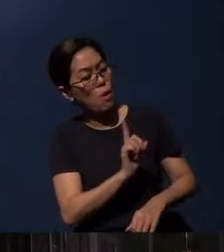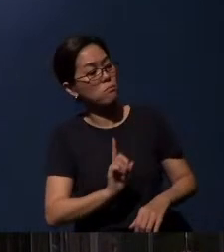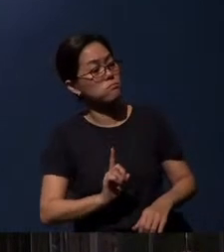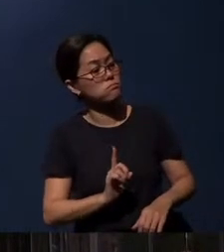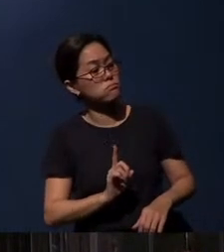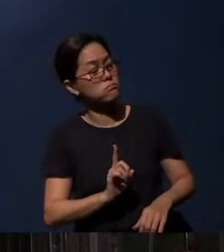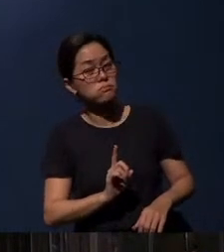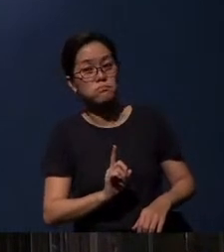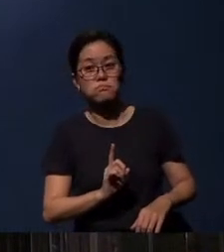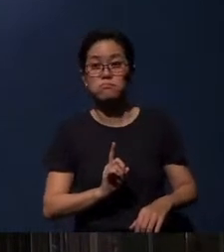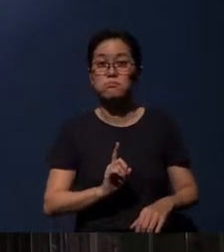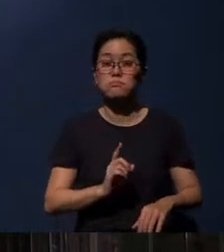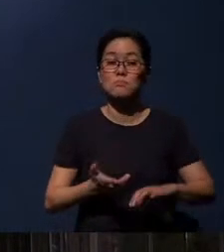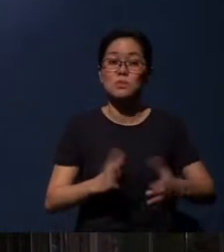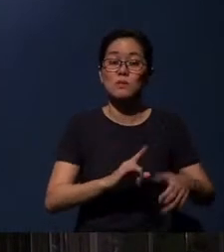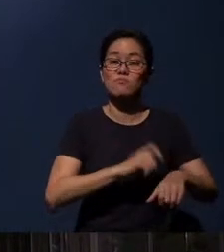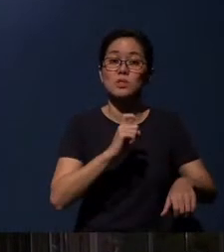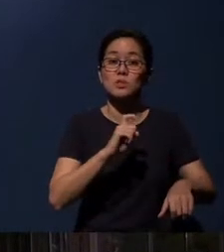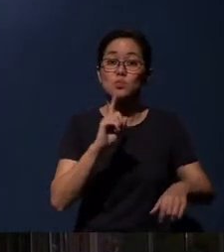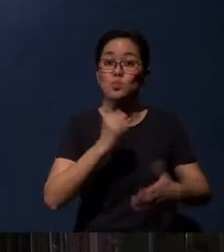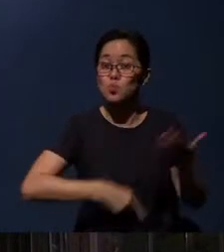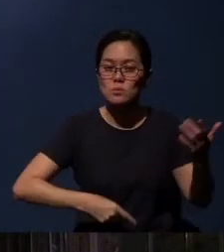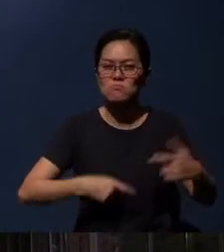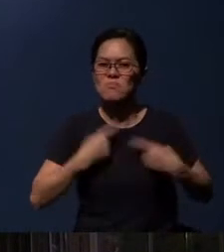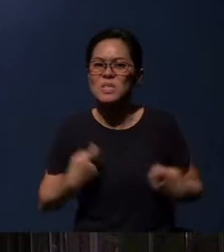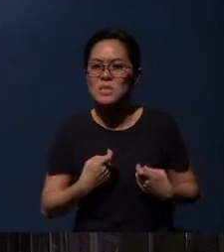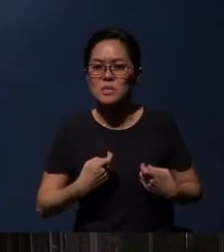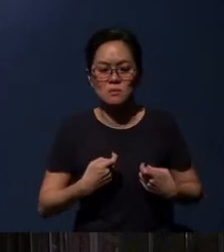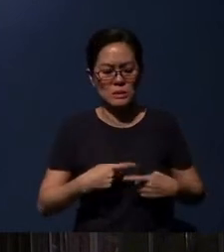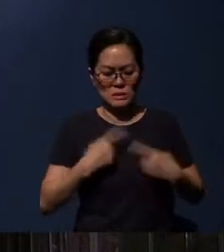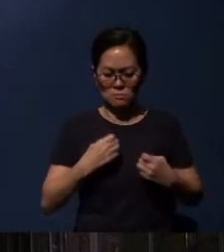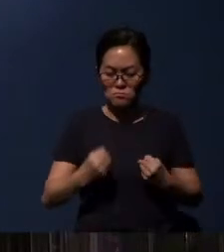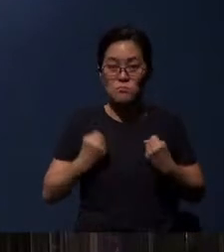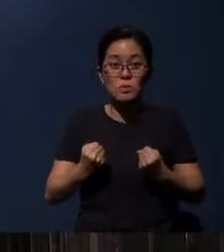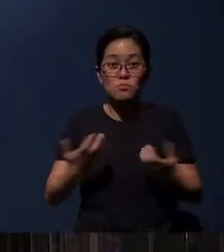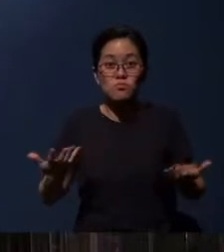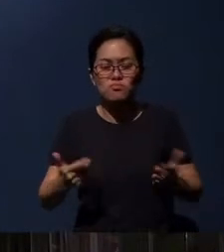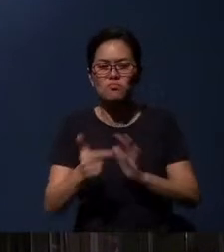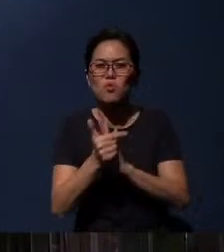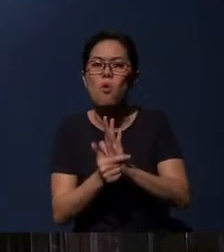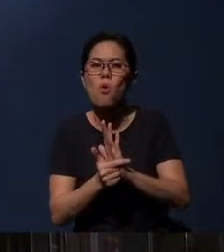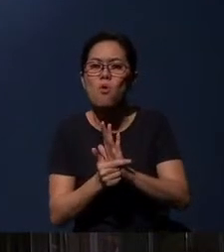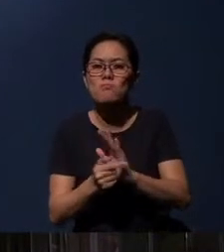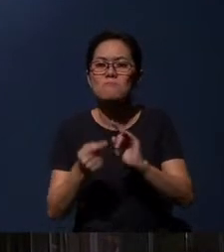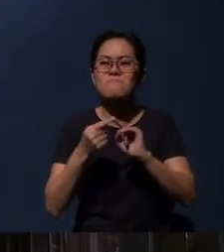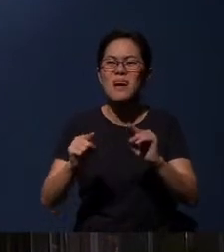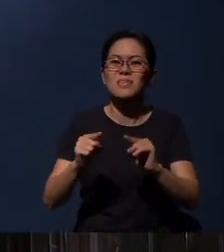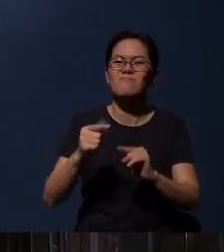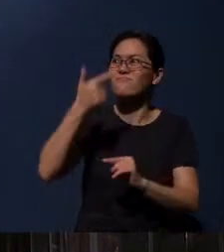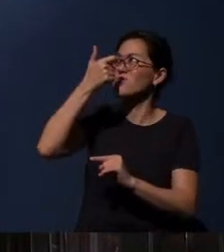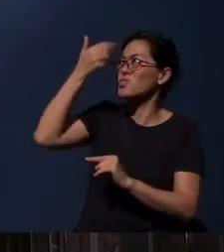The sting of death is sin, and the power of sin is the law. But thanks be to God!